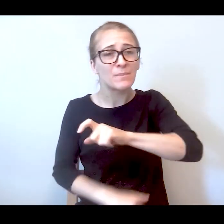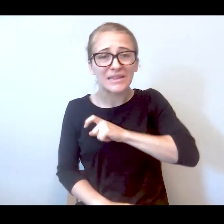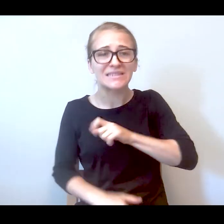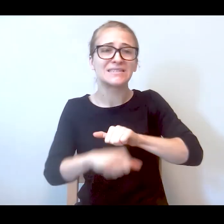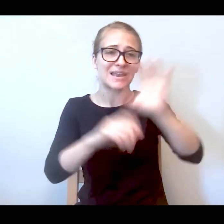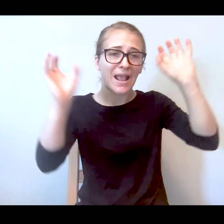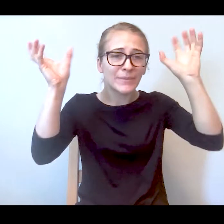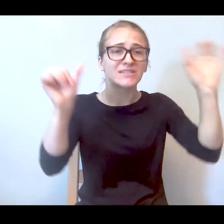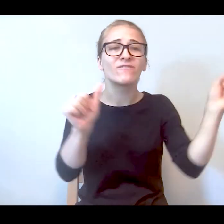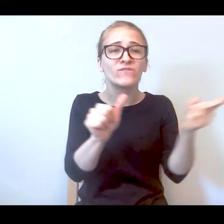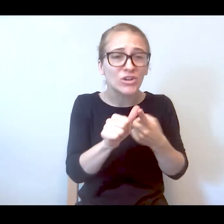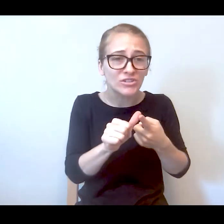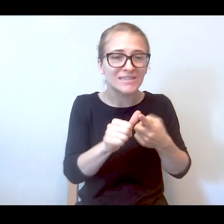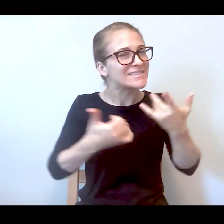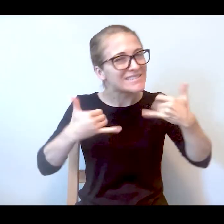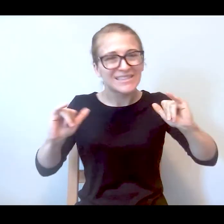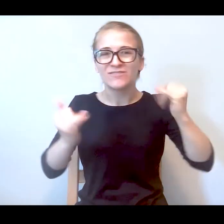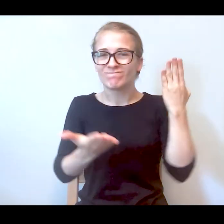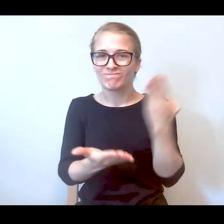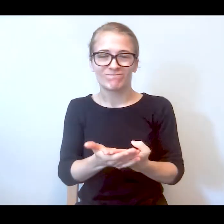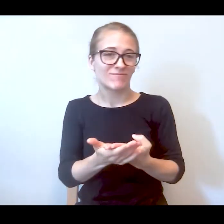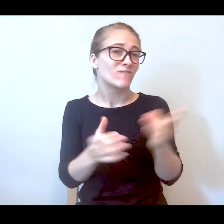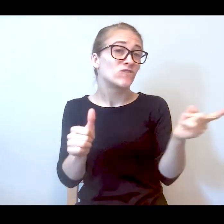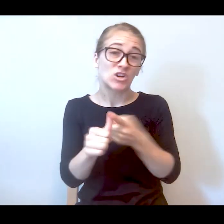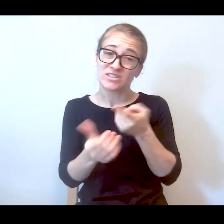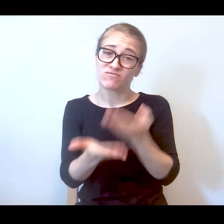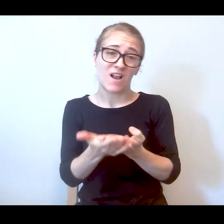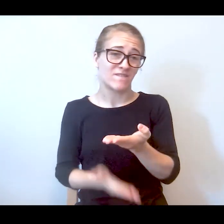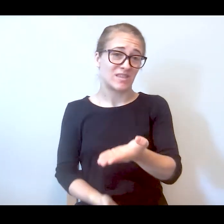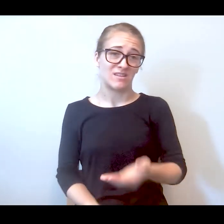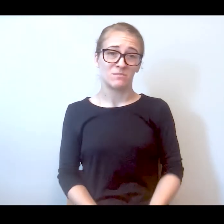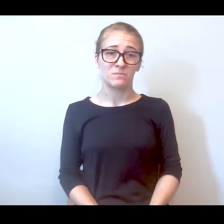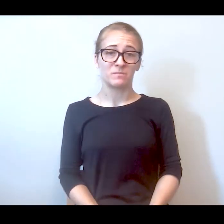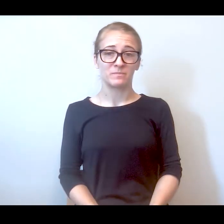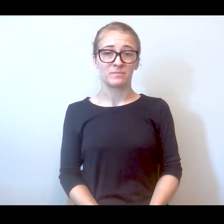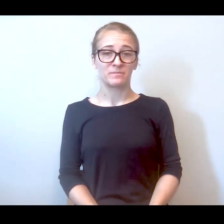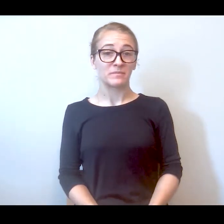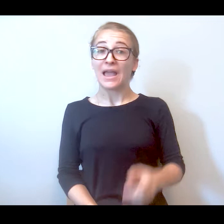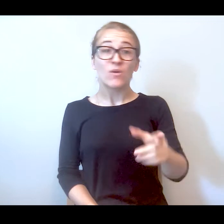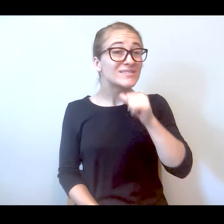Please send the ambulance first. And they still came. They were the first to arrive. And he wasn't